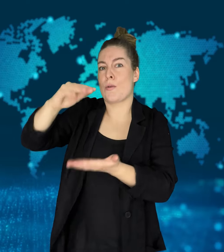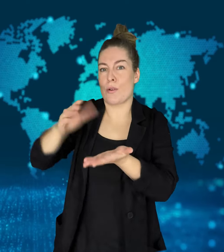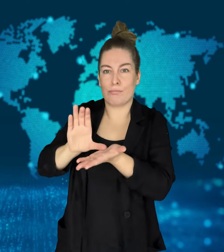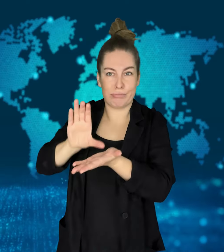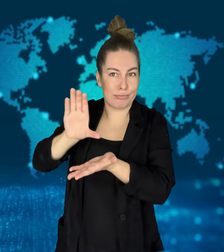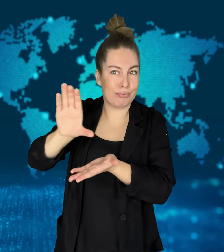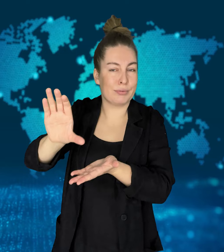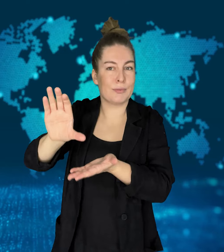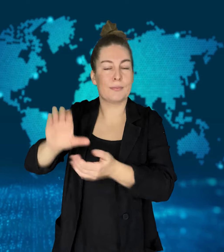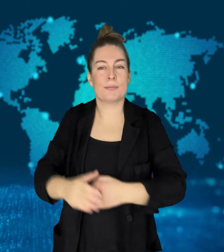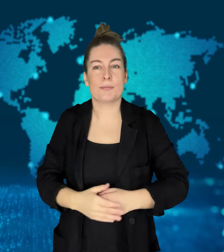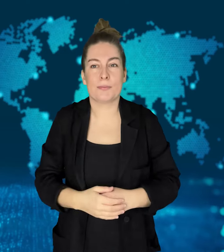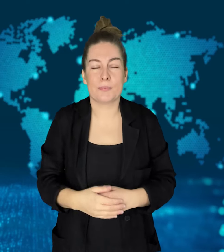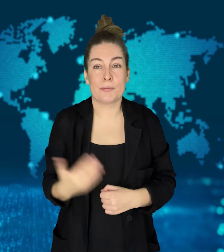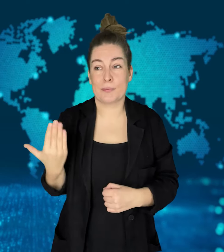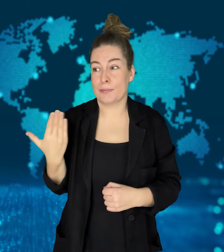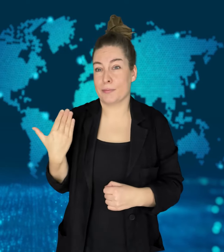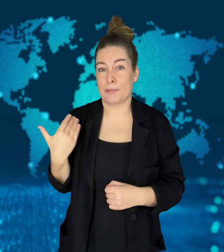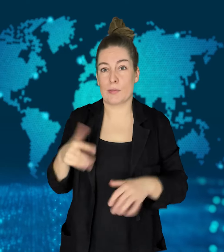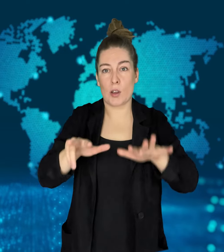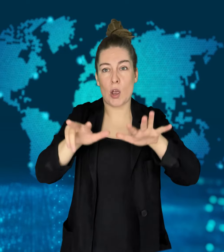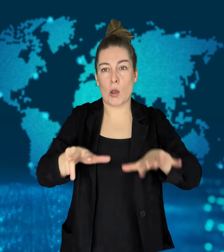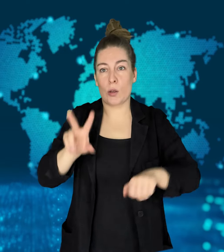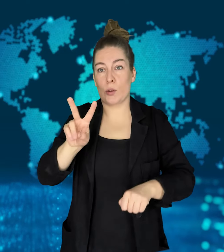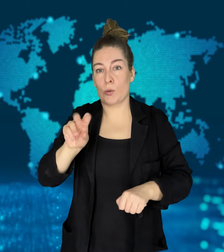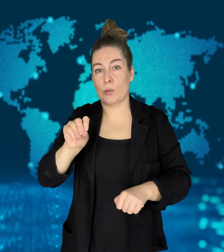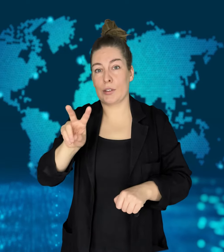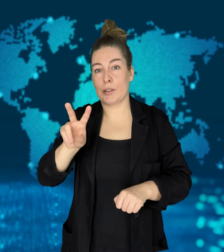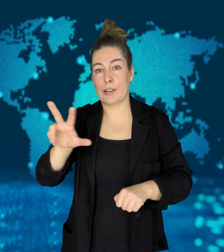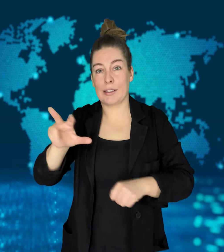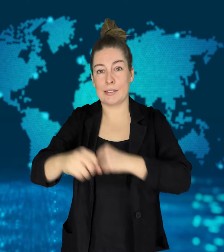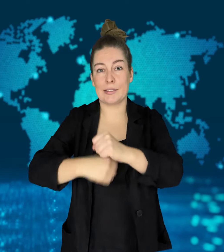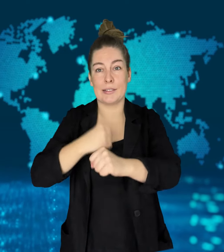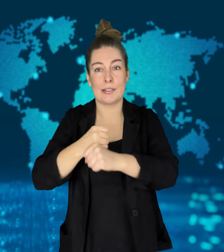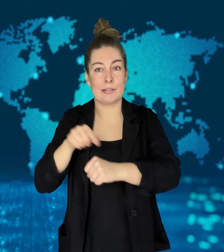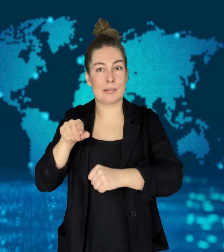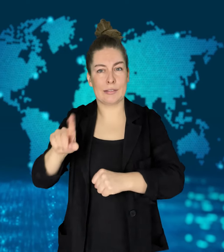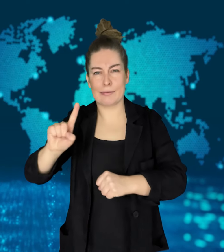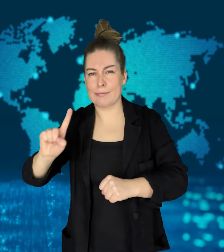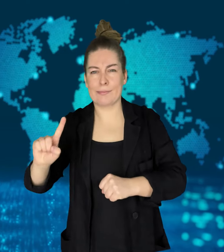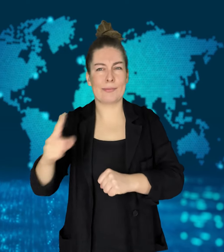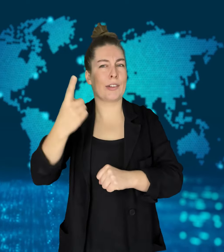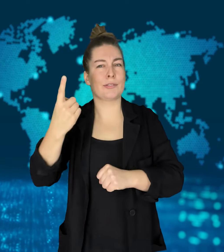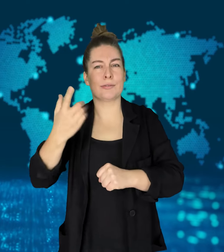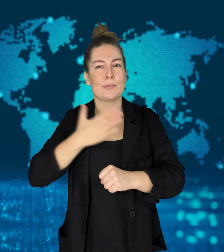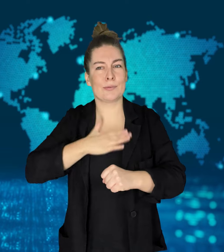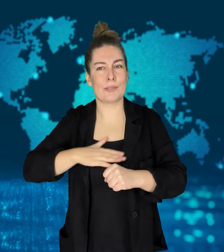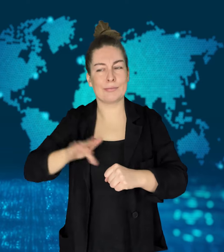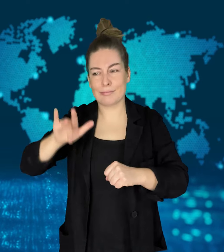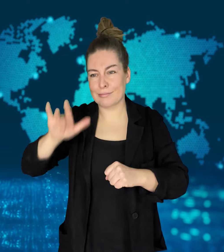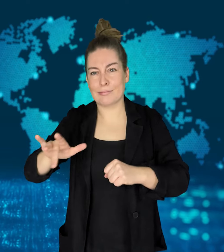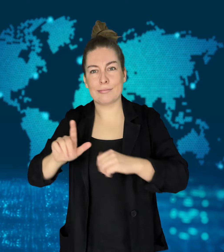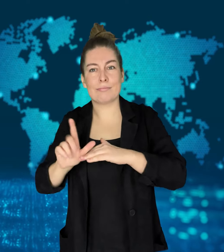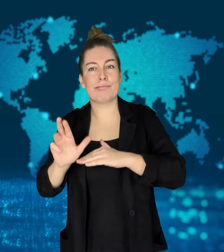India's space program is considered low-budget, but it has grown.